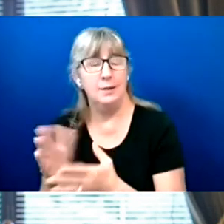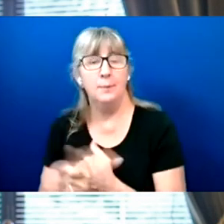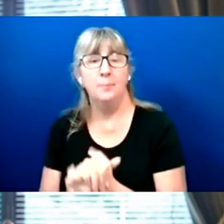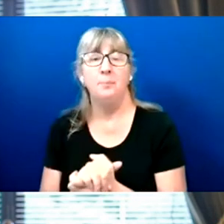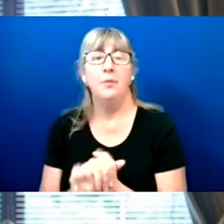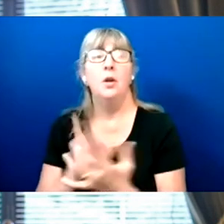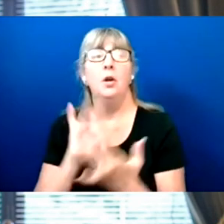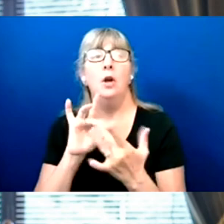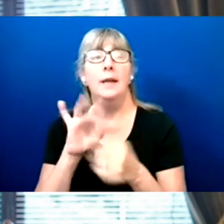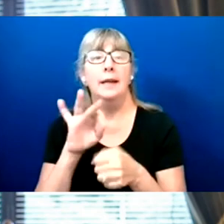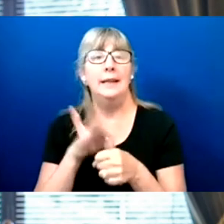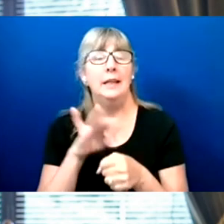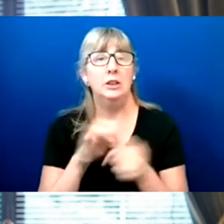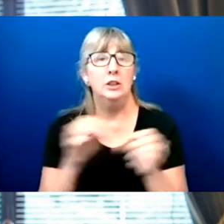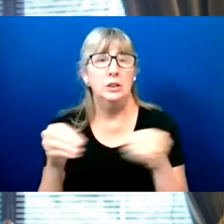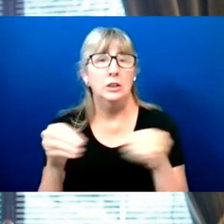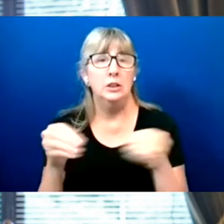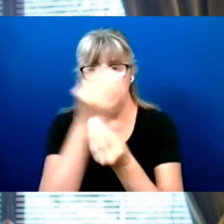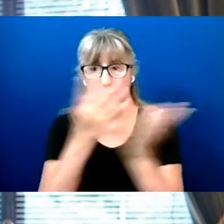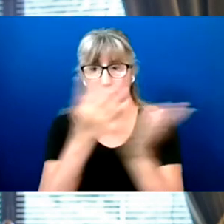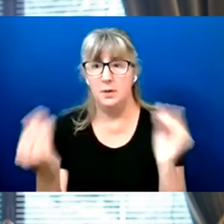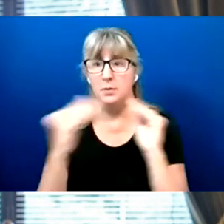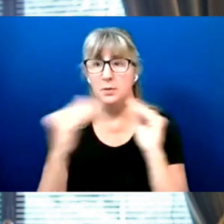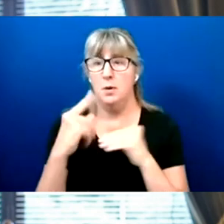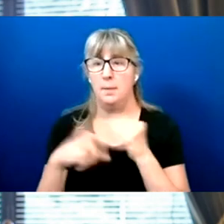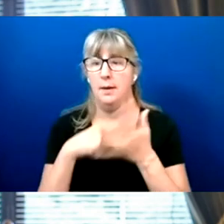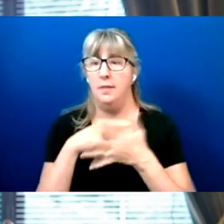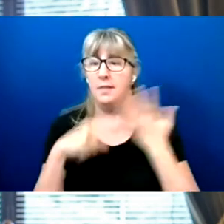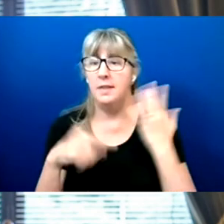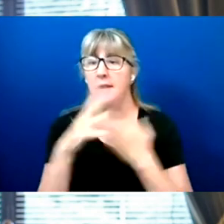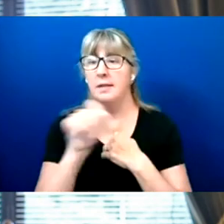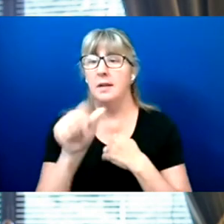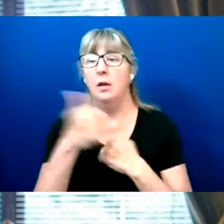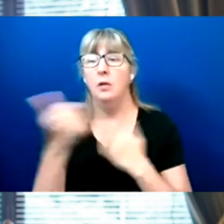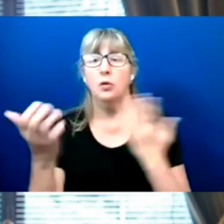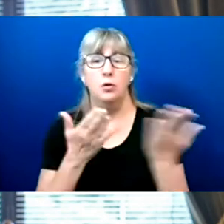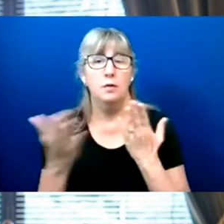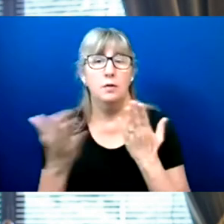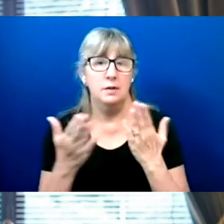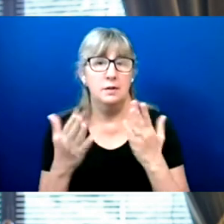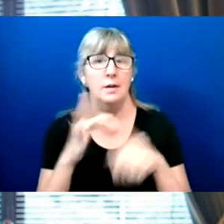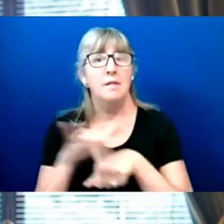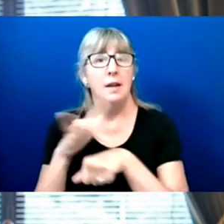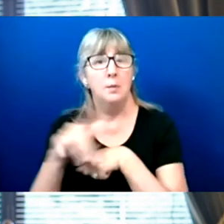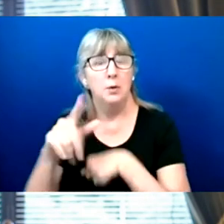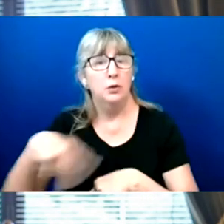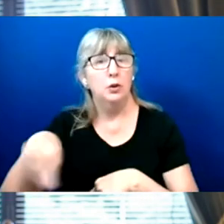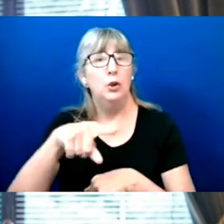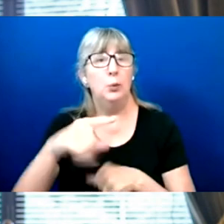Contact your elections office for more information about these and other services available to you.